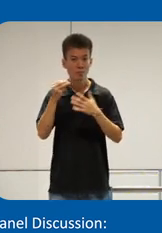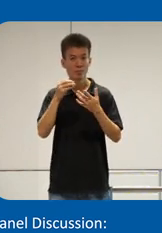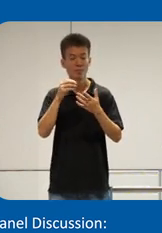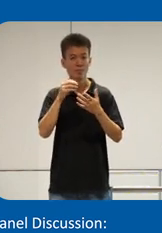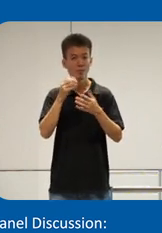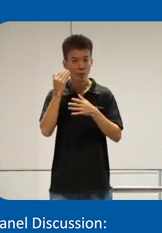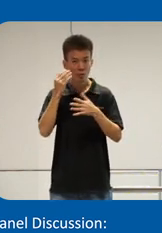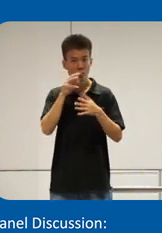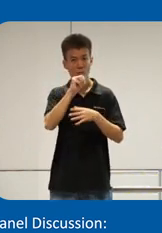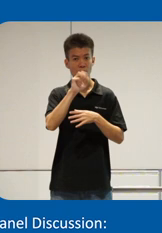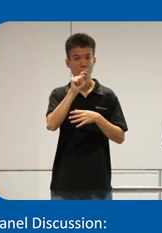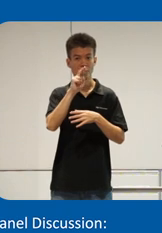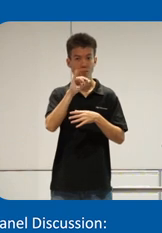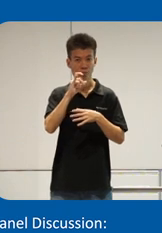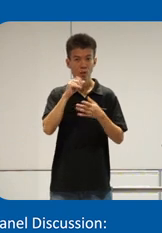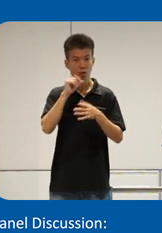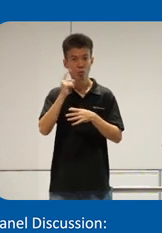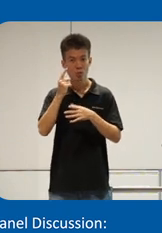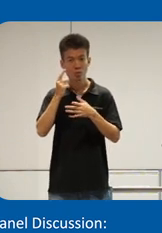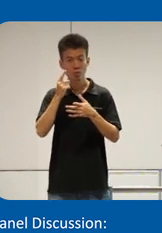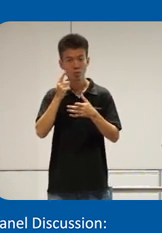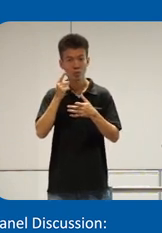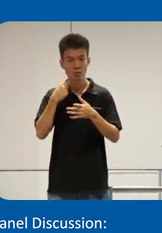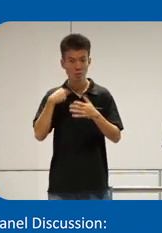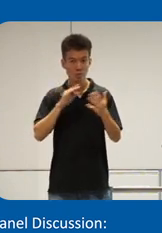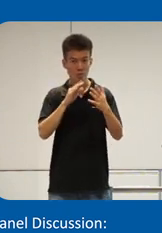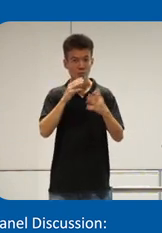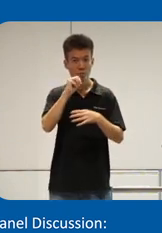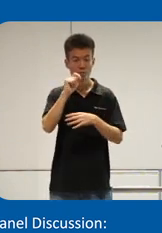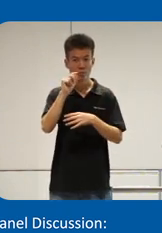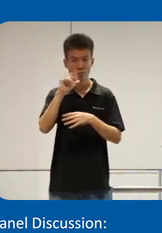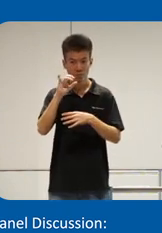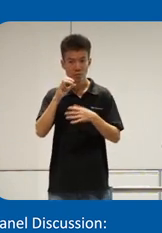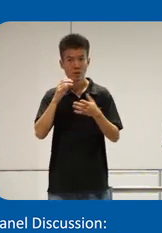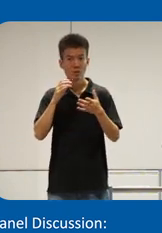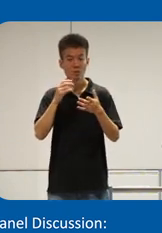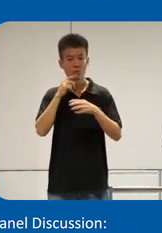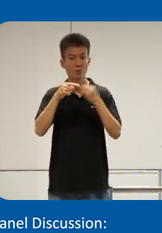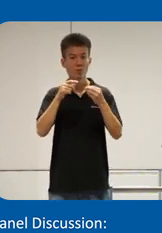because the metrix is not is not only purchase power the metrics also about readability retention